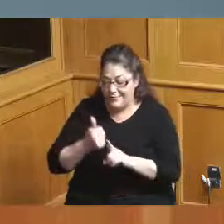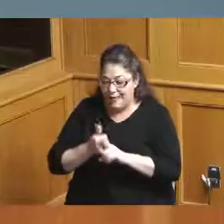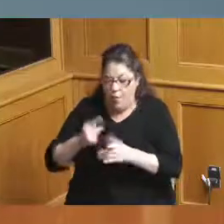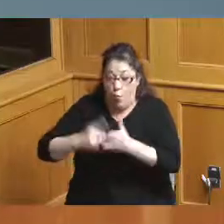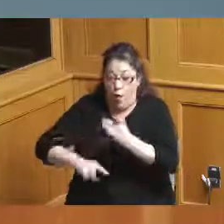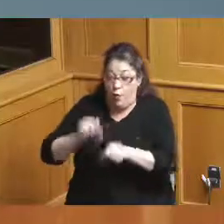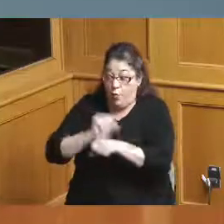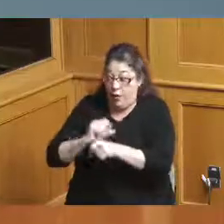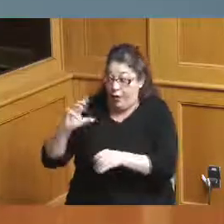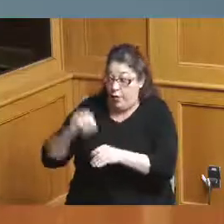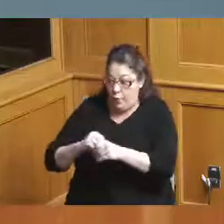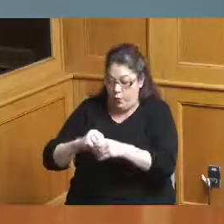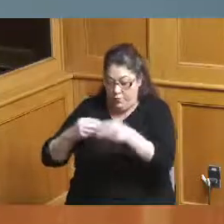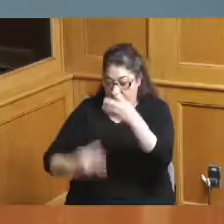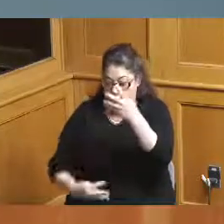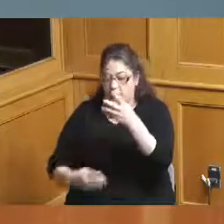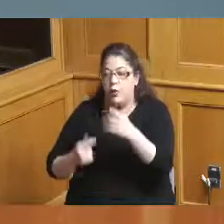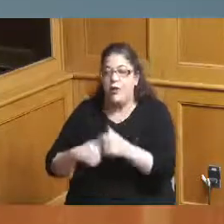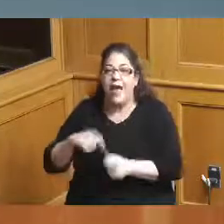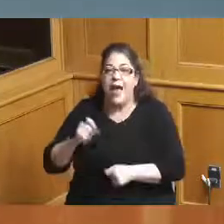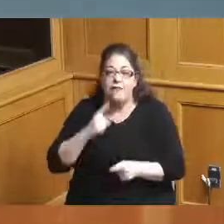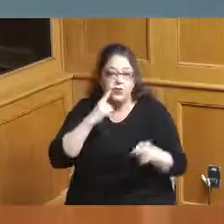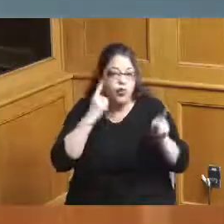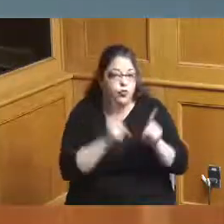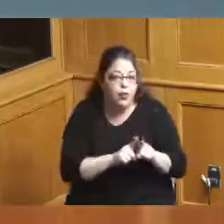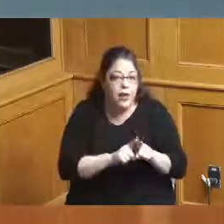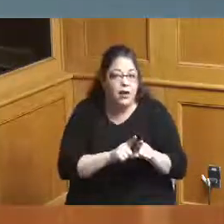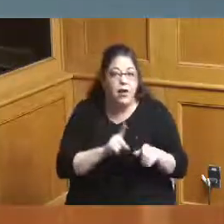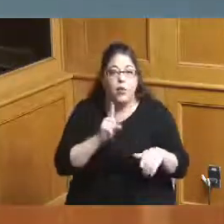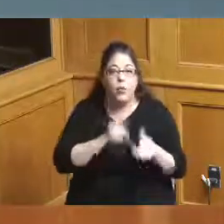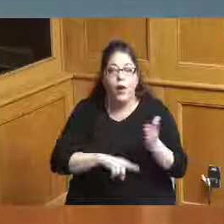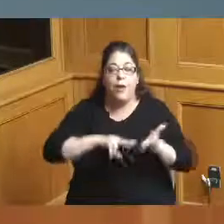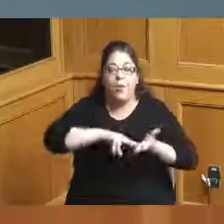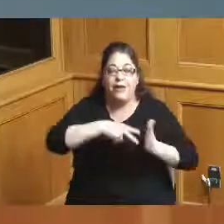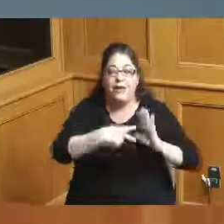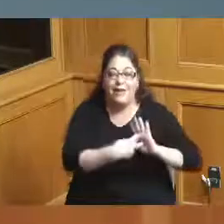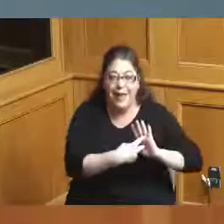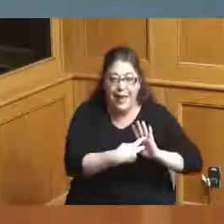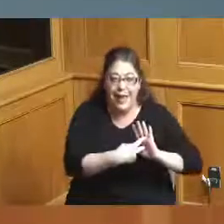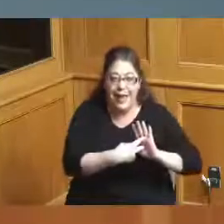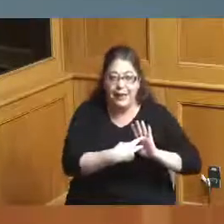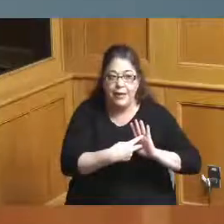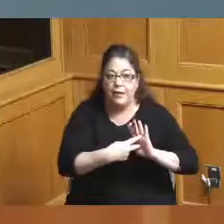if we can agree on the resolution and what we're intending to do agree or disagree I think that's